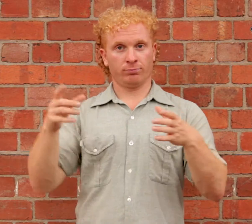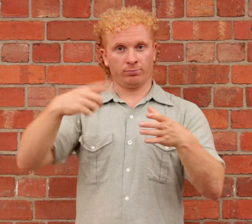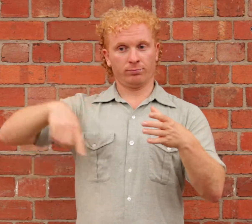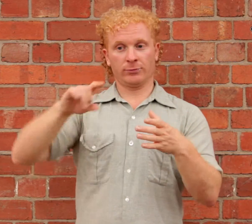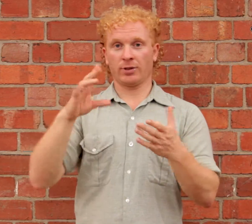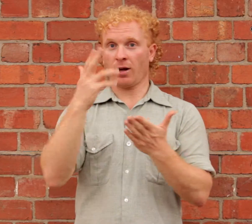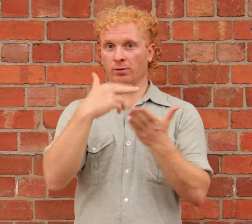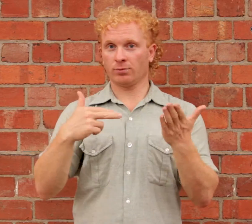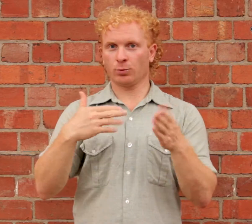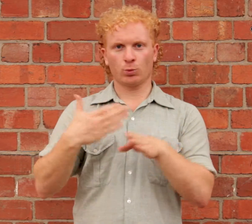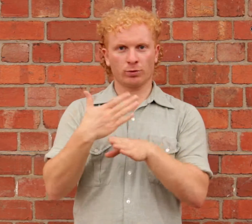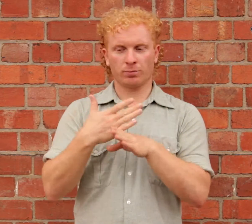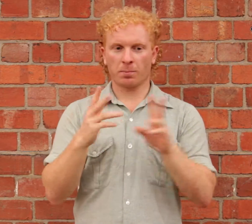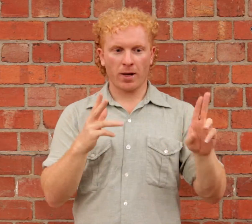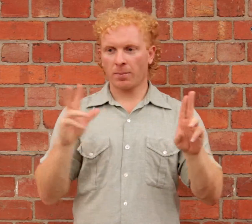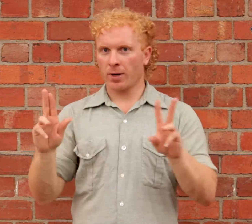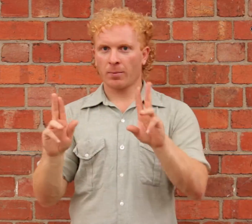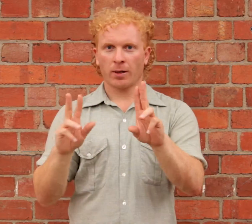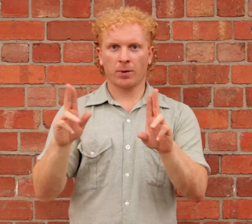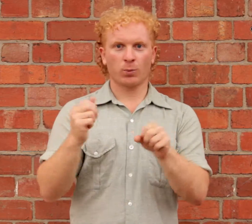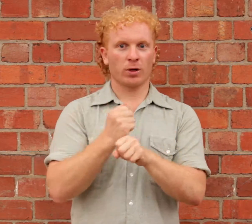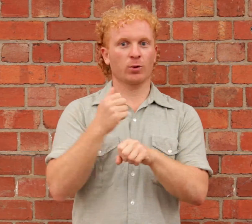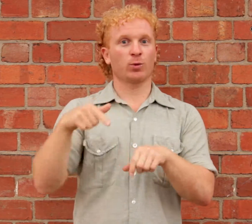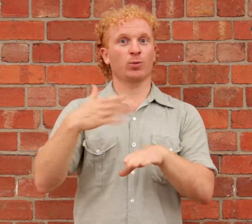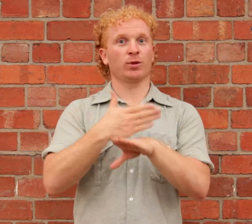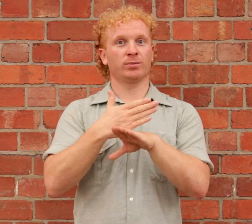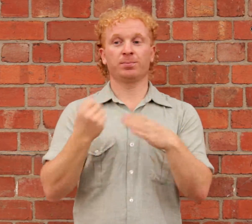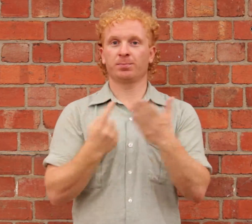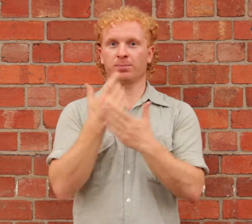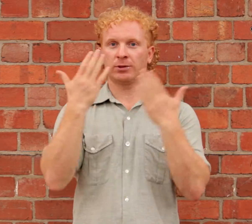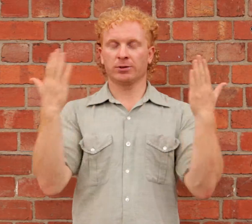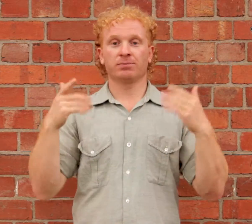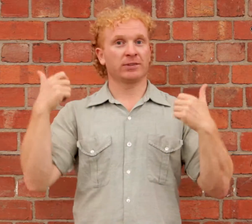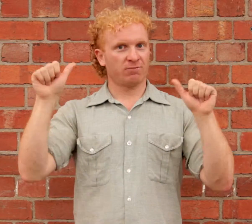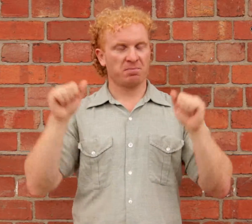Ten artists have worked in pairs to create works for this exhibition.